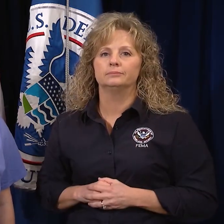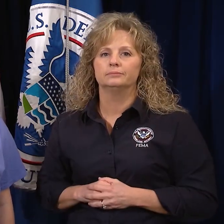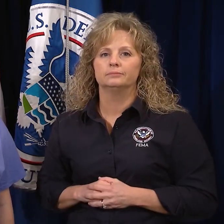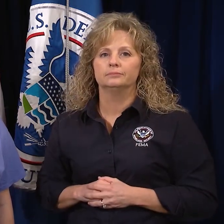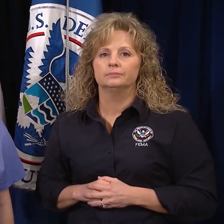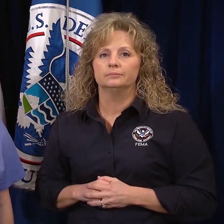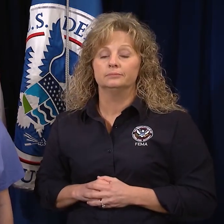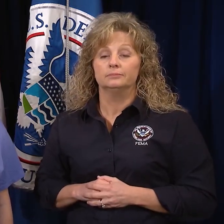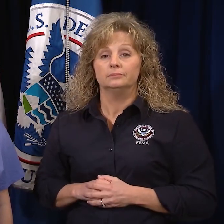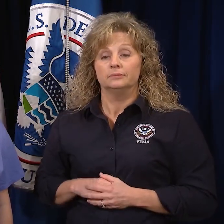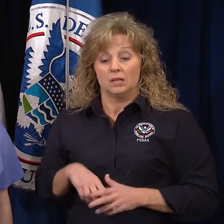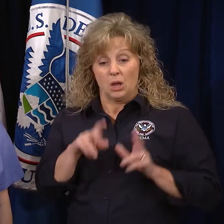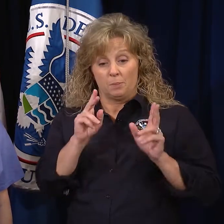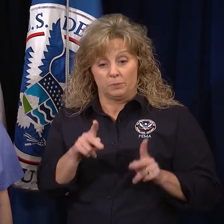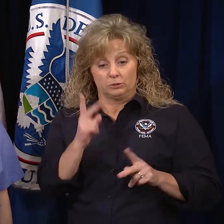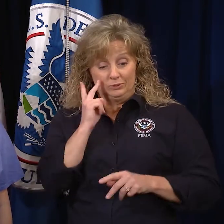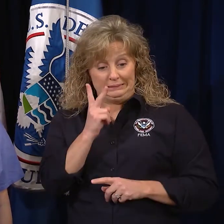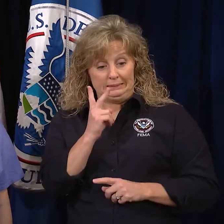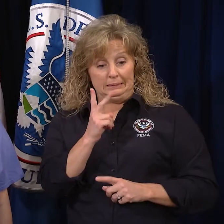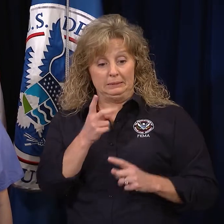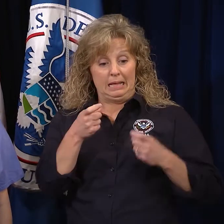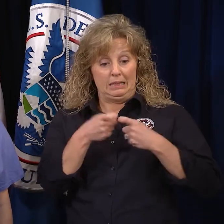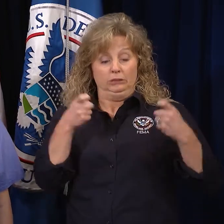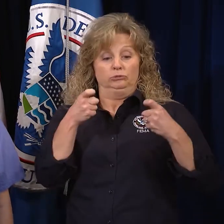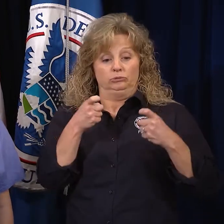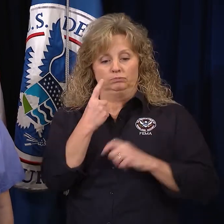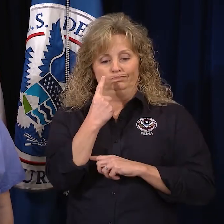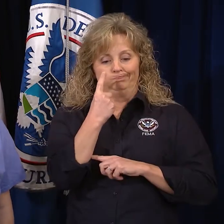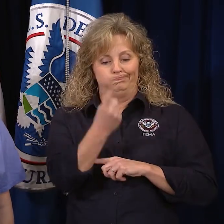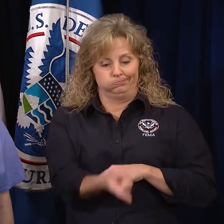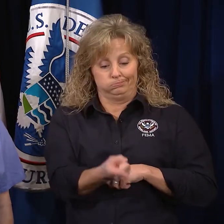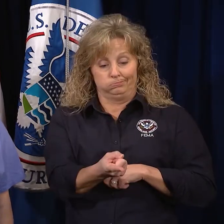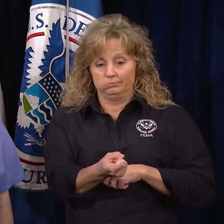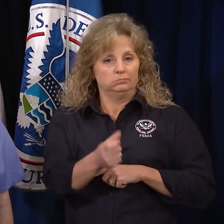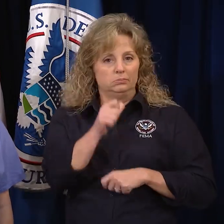If someone has been electrocuted, do not touch them